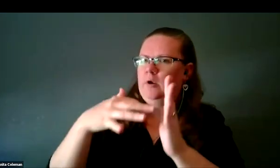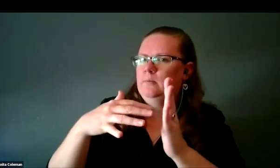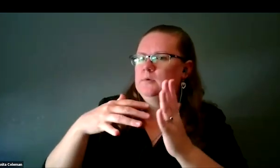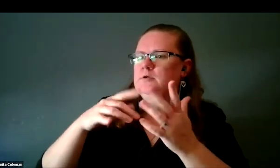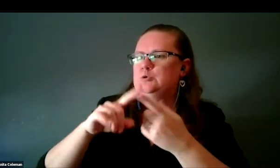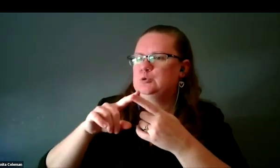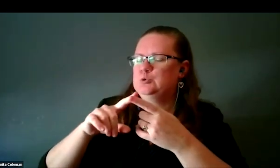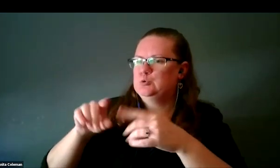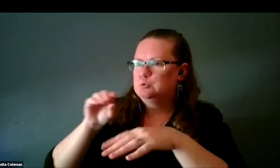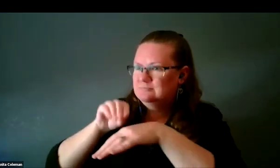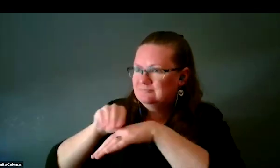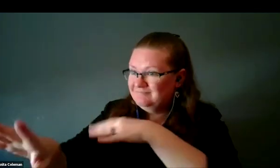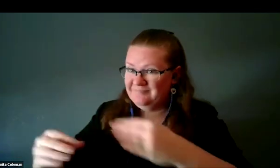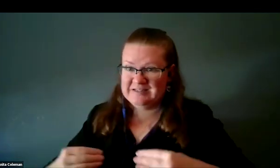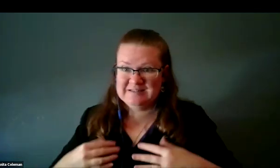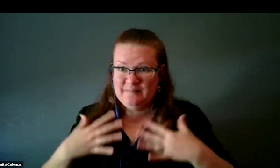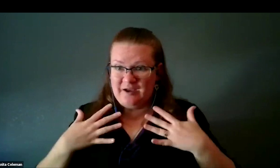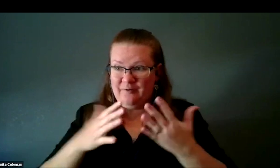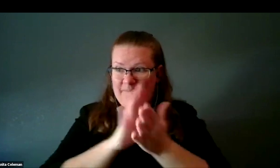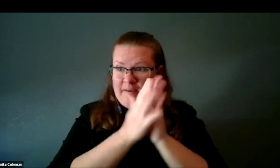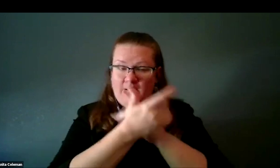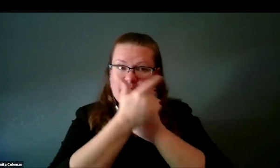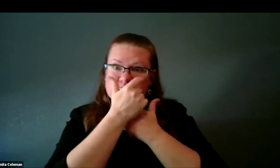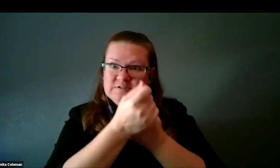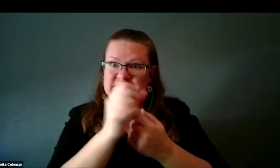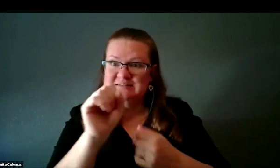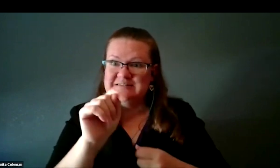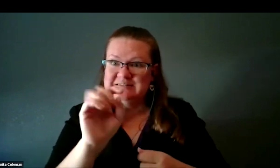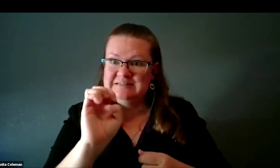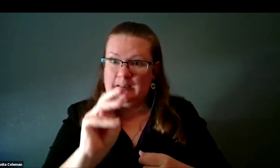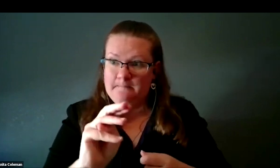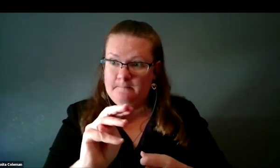to inspire students in STEM using astronomy for that.